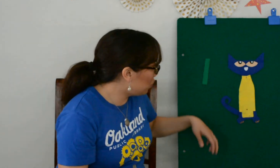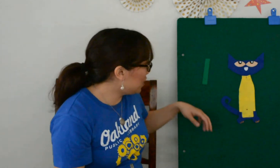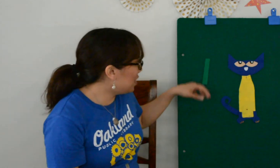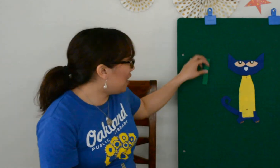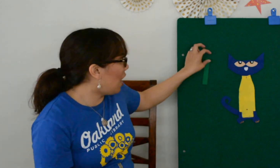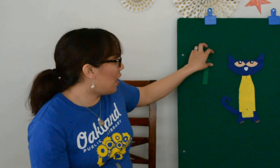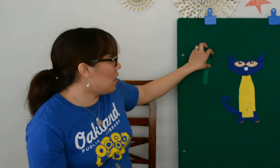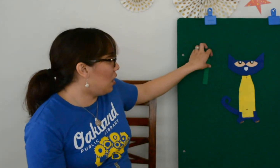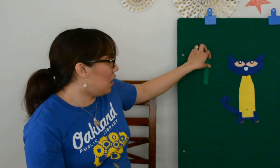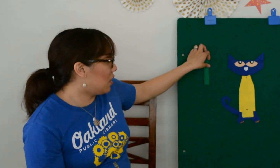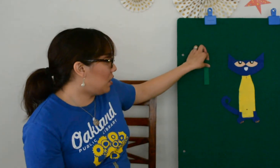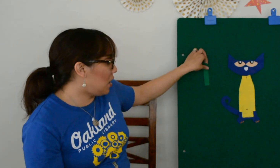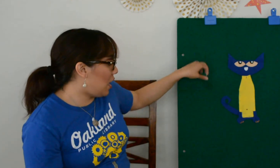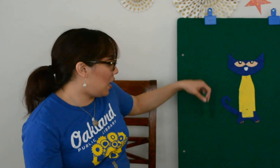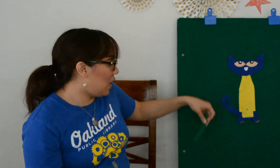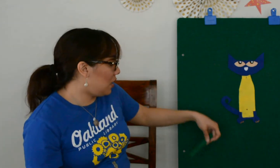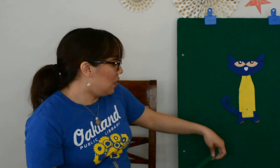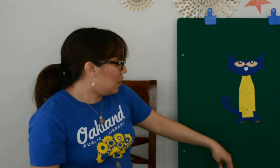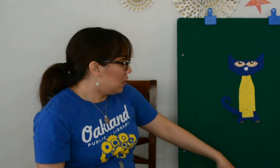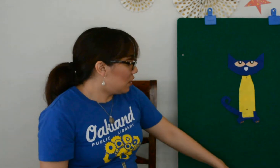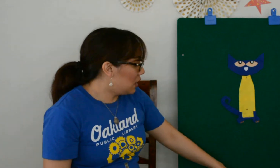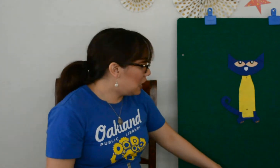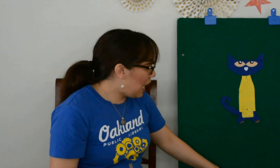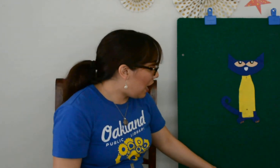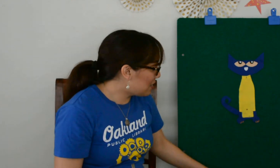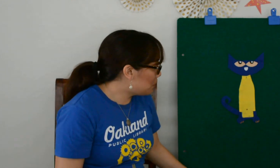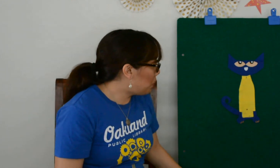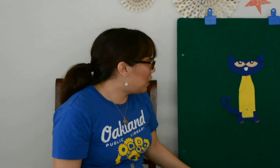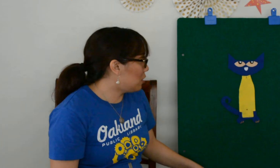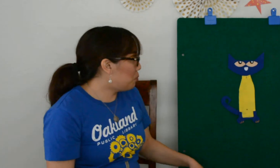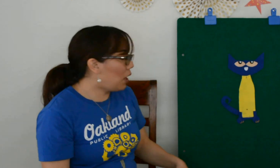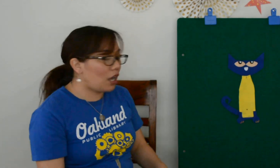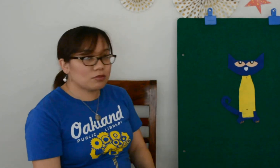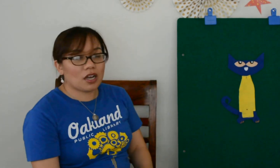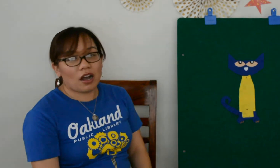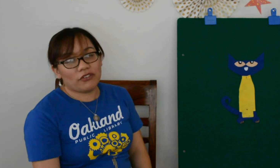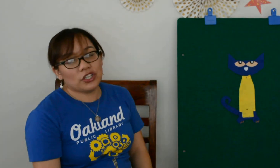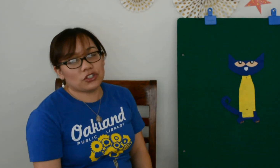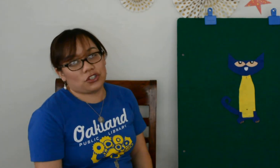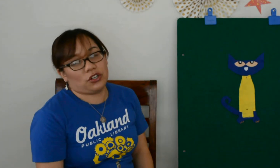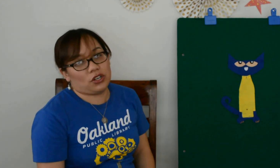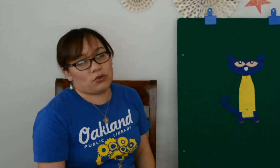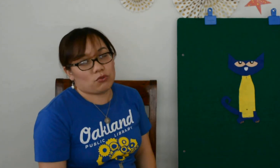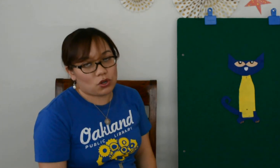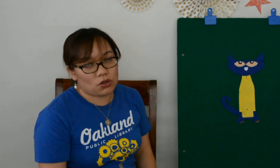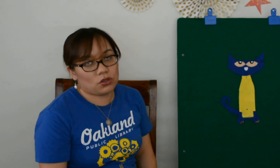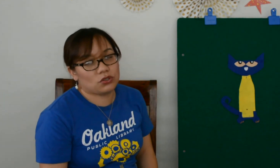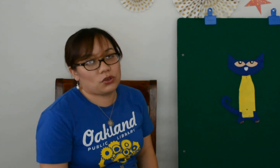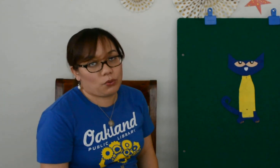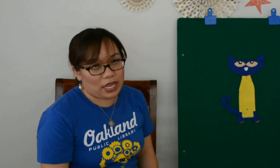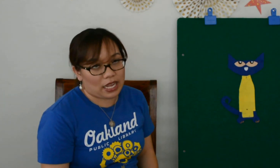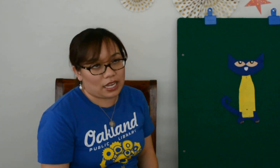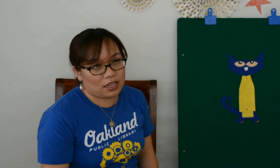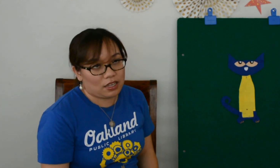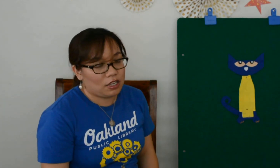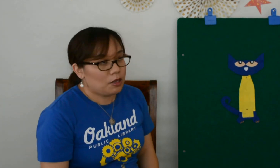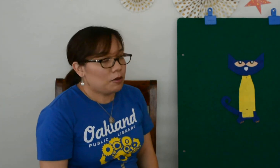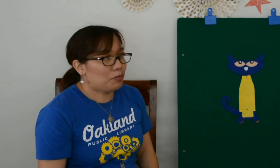Not again! The last button popped off his shirt and rolled away.